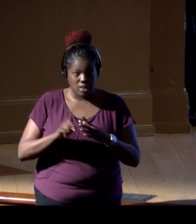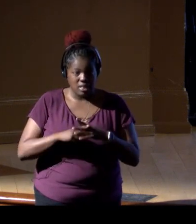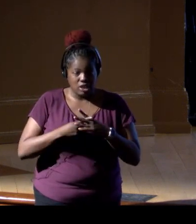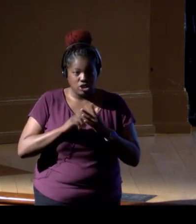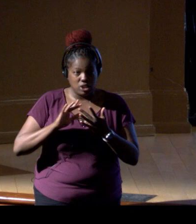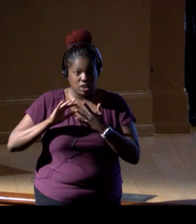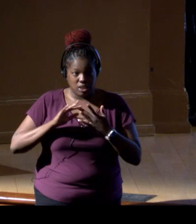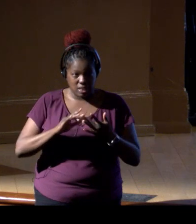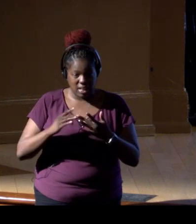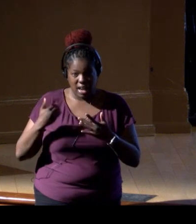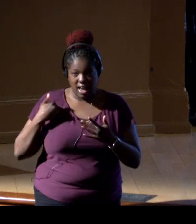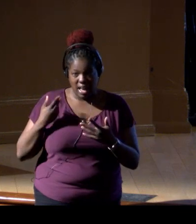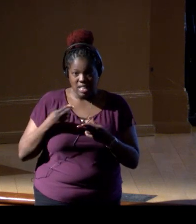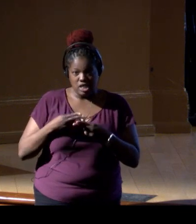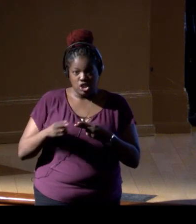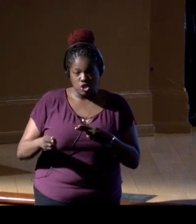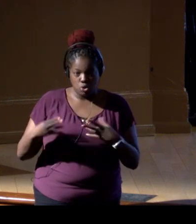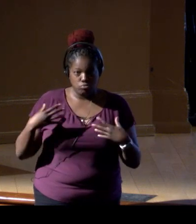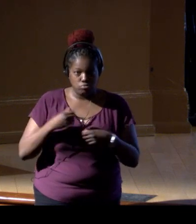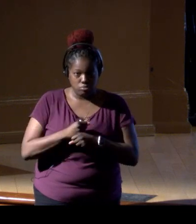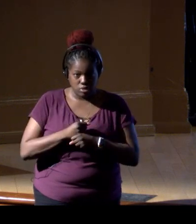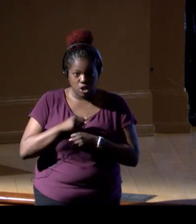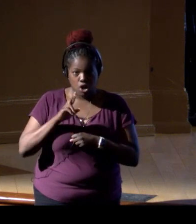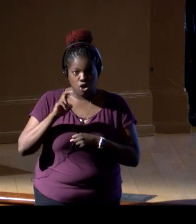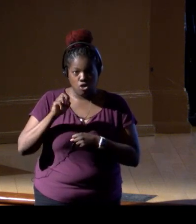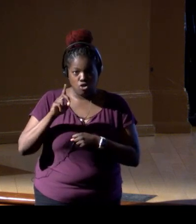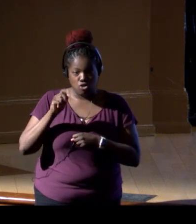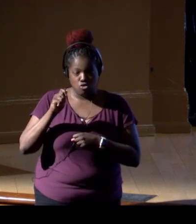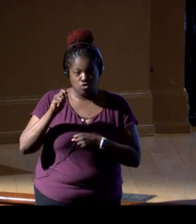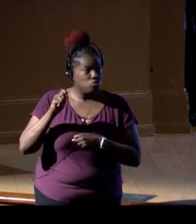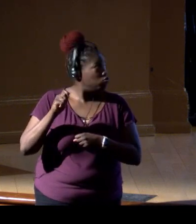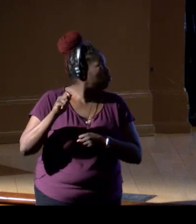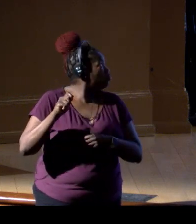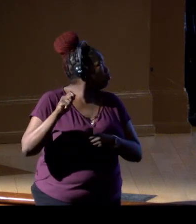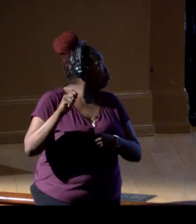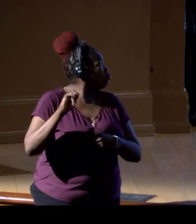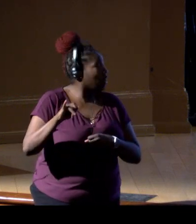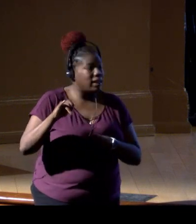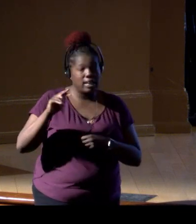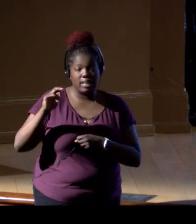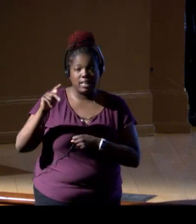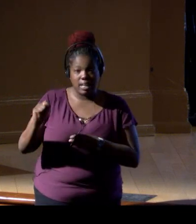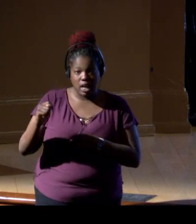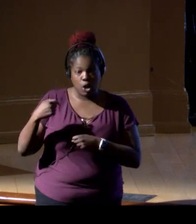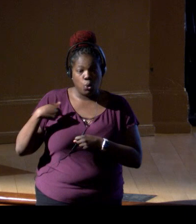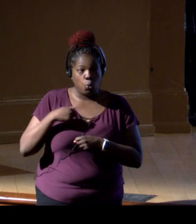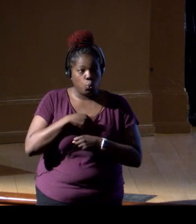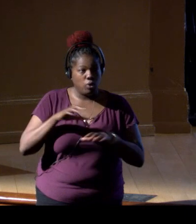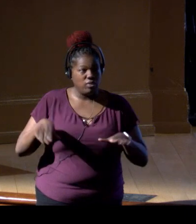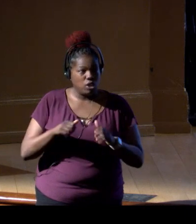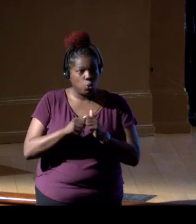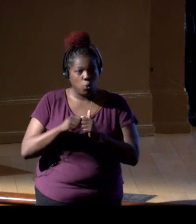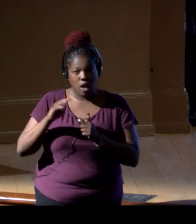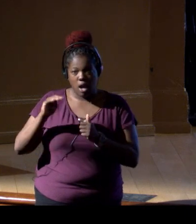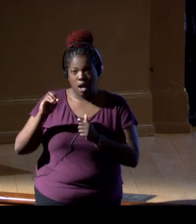Fortunately, it has a shorter acronym, READI-Net, and we've done that with the Monterey Bay Aquarium